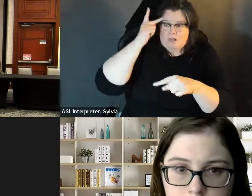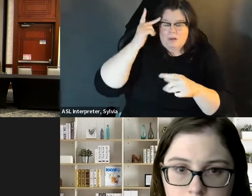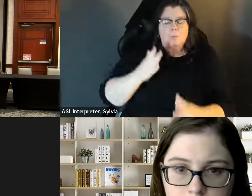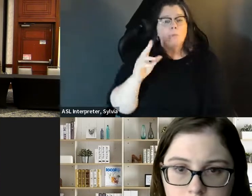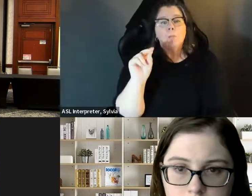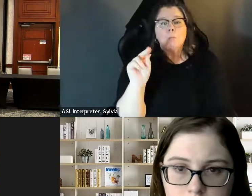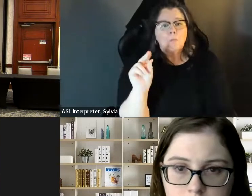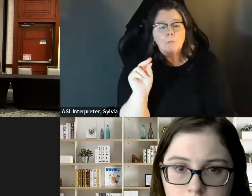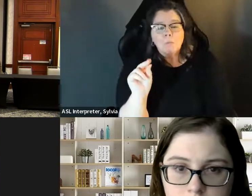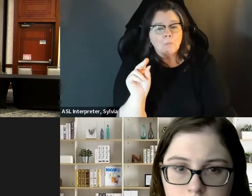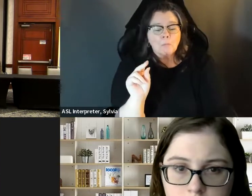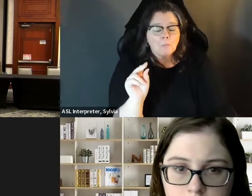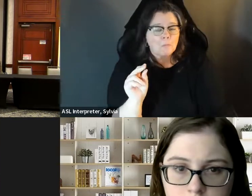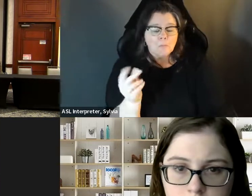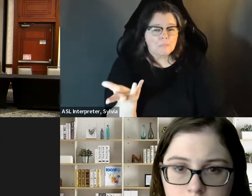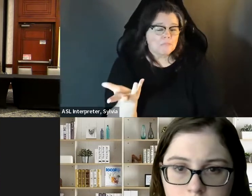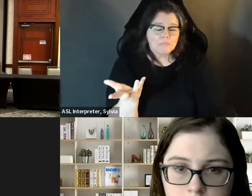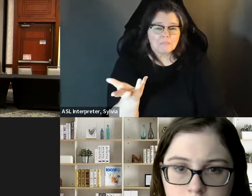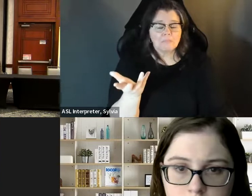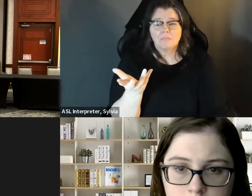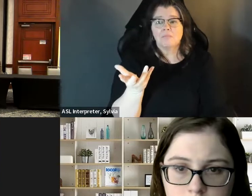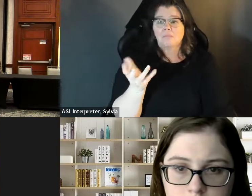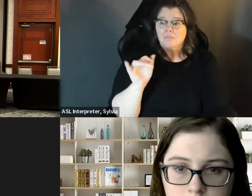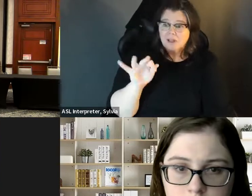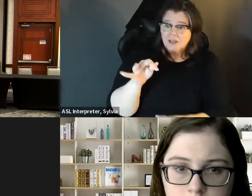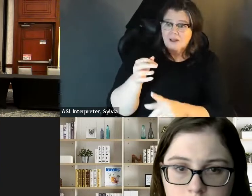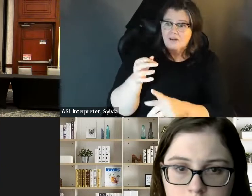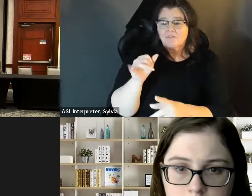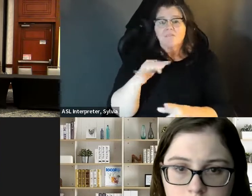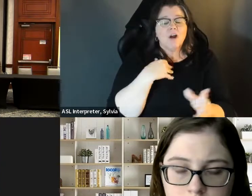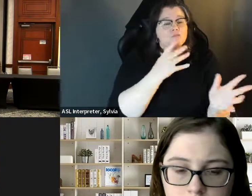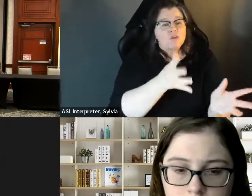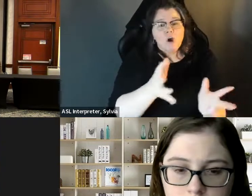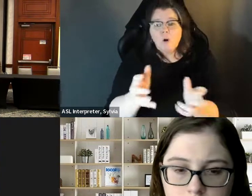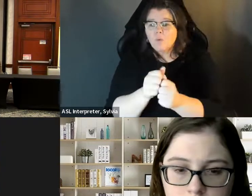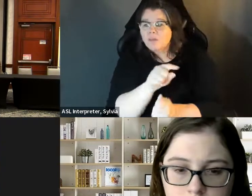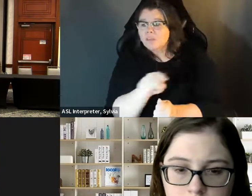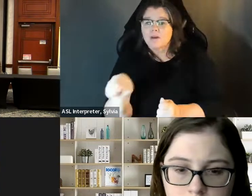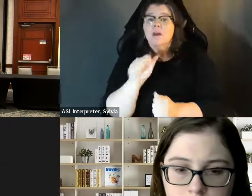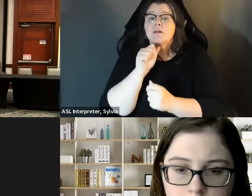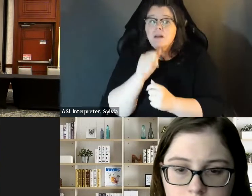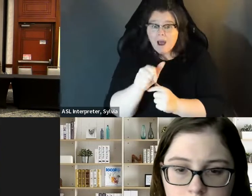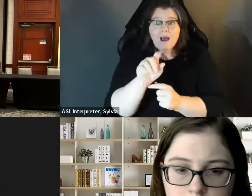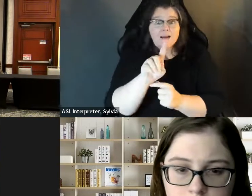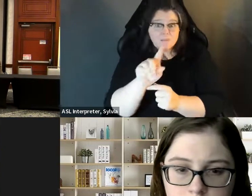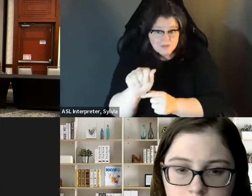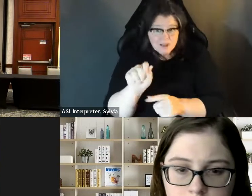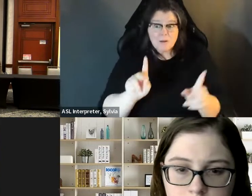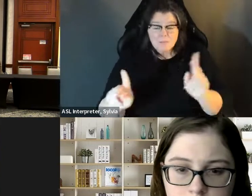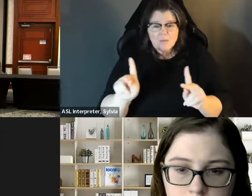doesn't make it where I'm not able to do the job that I'm trying to do. And I would say for anybody, if you're talking